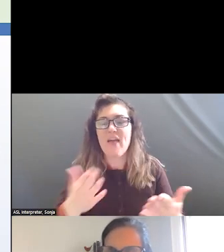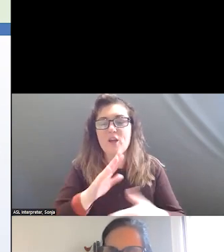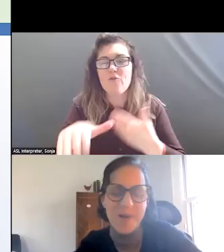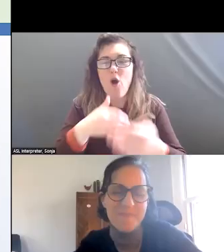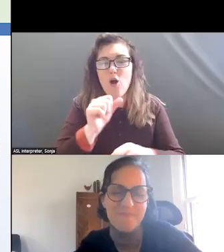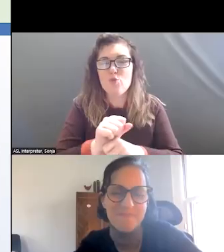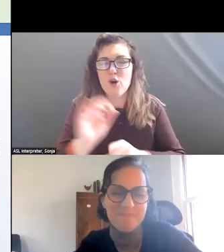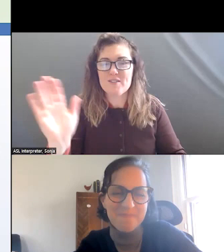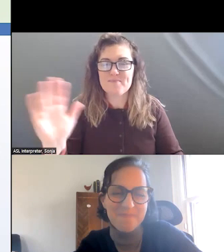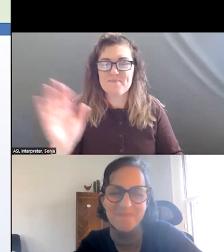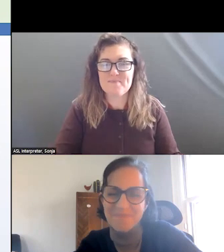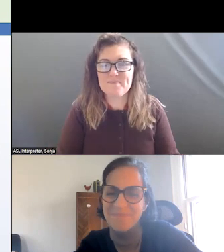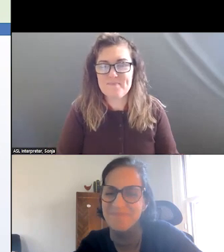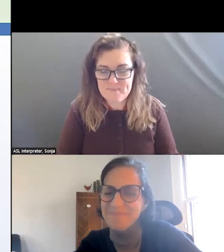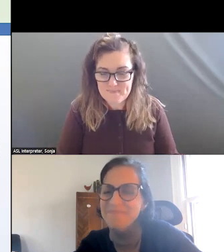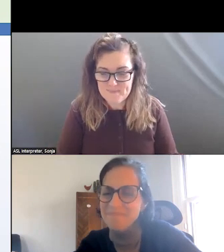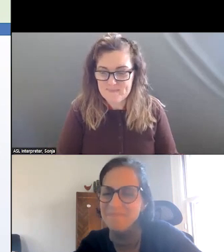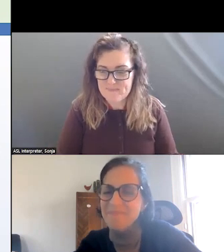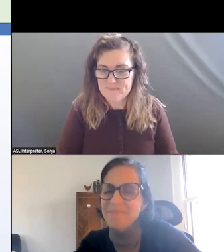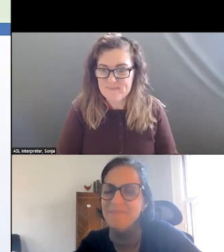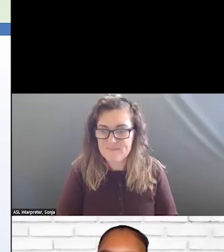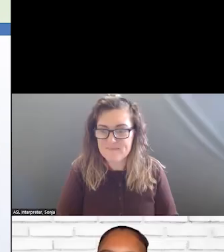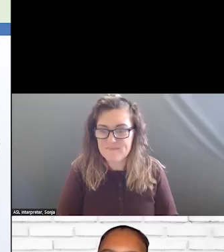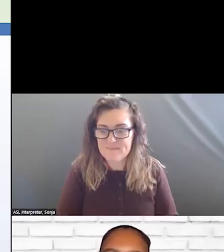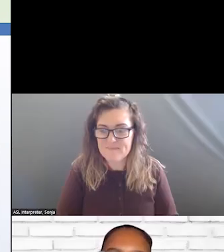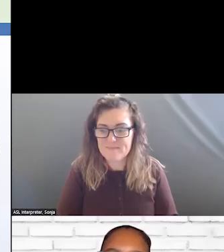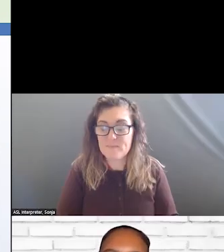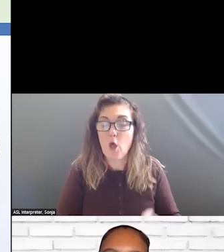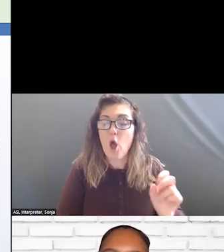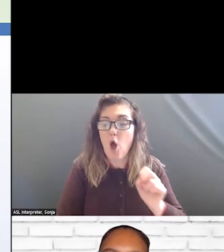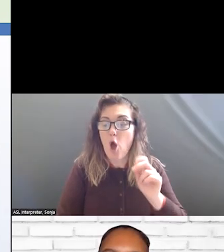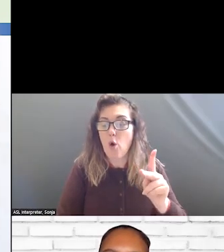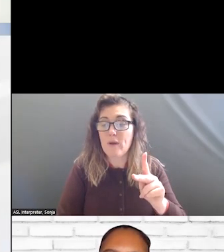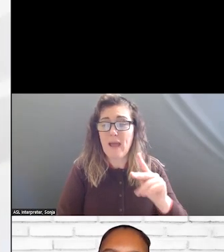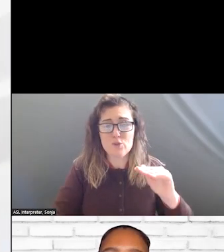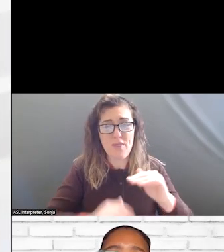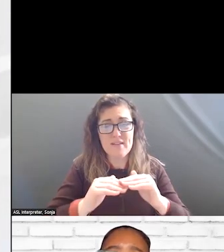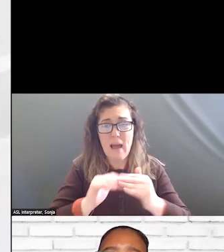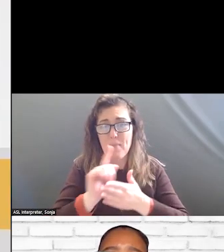IT FOR ME. >>: THANK YOU. I AM GOING TO MOVE US BECAUSE WE ARE RIGHT AT THE TOP OF THE HOUR. THIS HAS BEEN